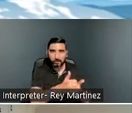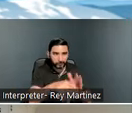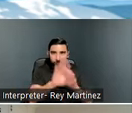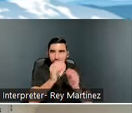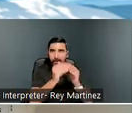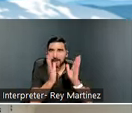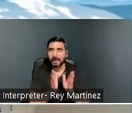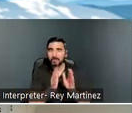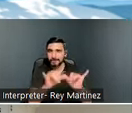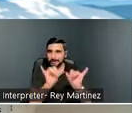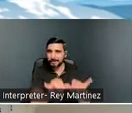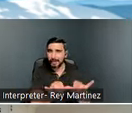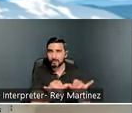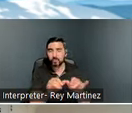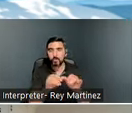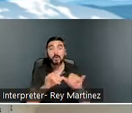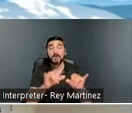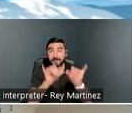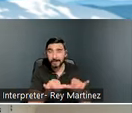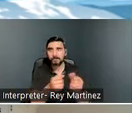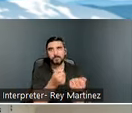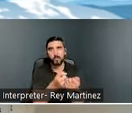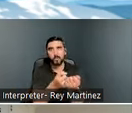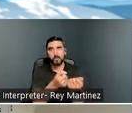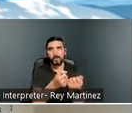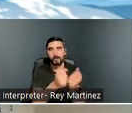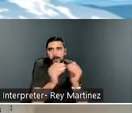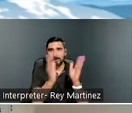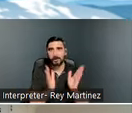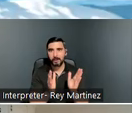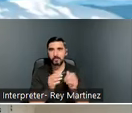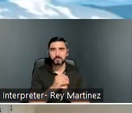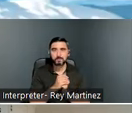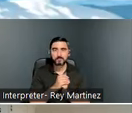housing is a huge focus here. Permanent supportive housing, of course, means that we’re hoping folks